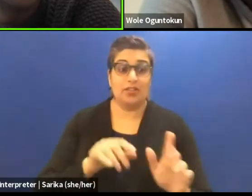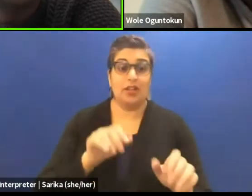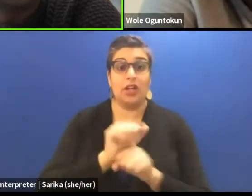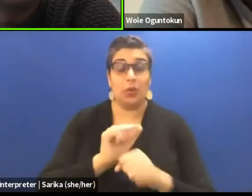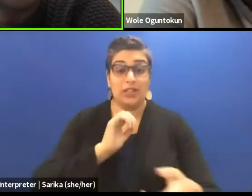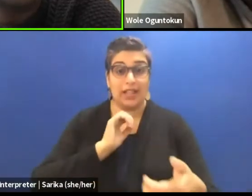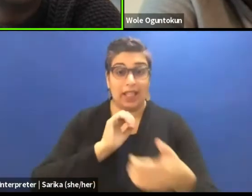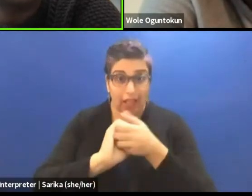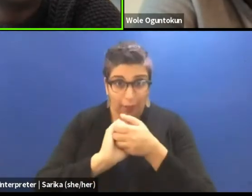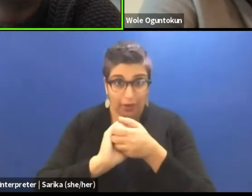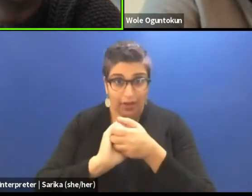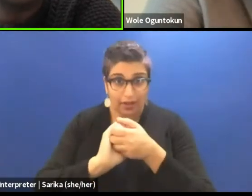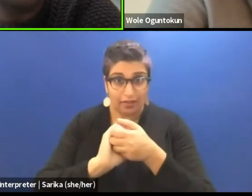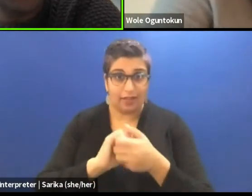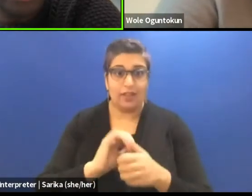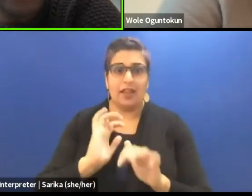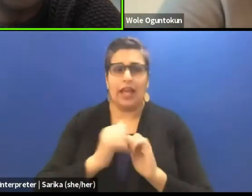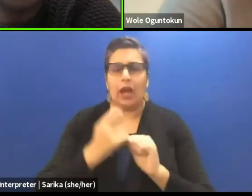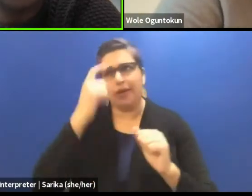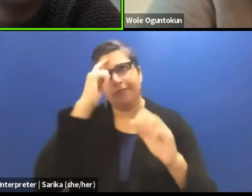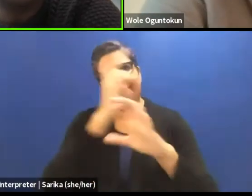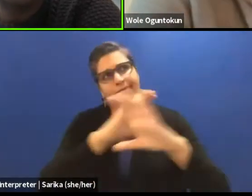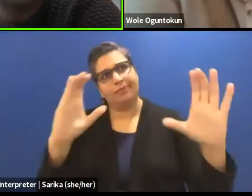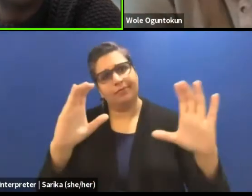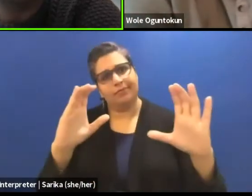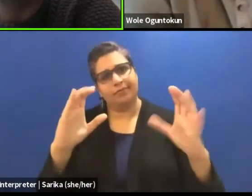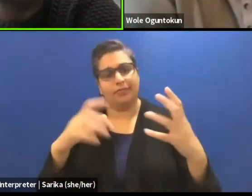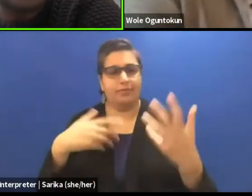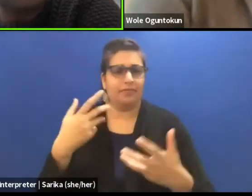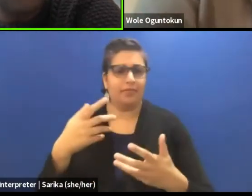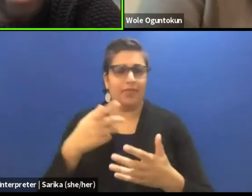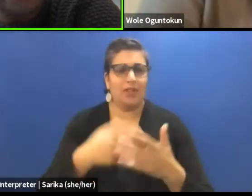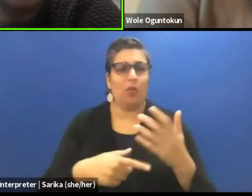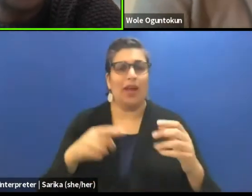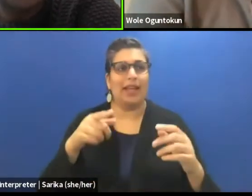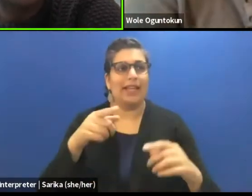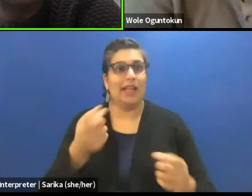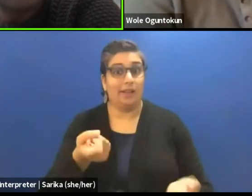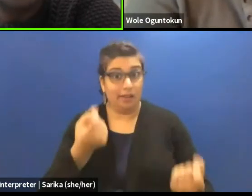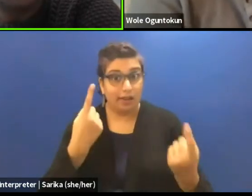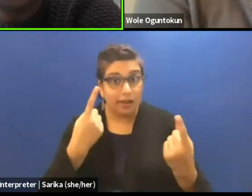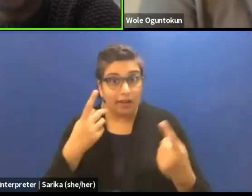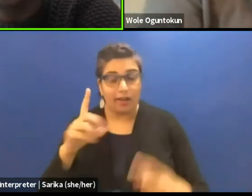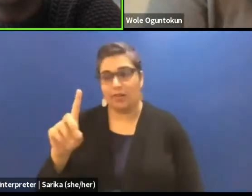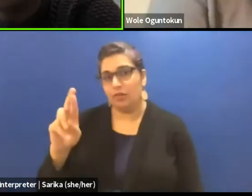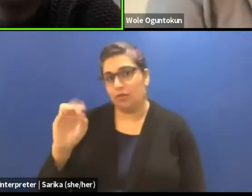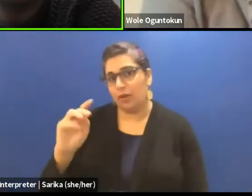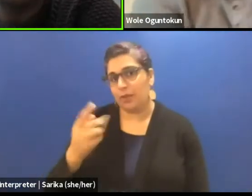So for him how he conceptualize or what he conceives as dramaturgy is whoever